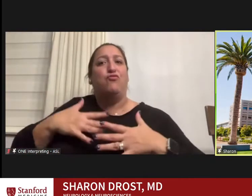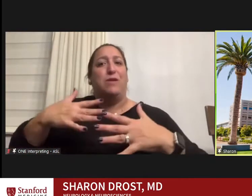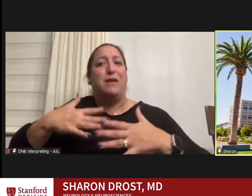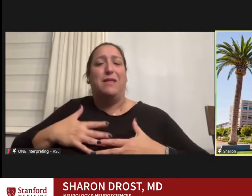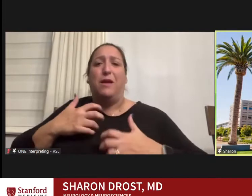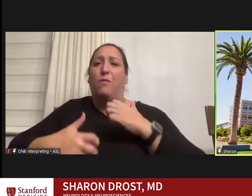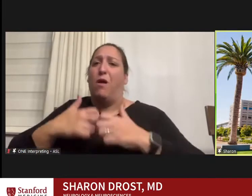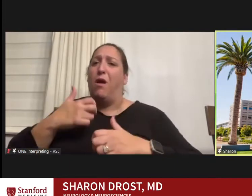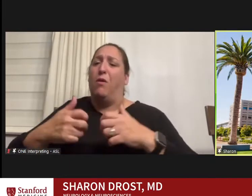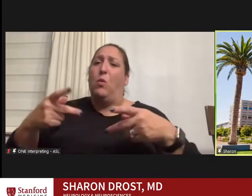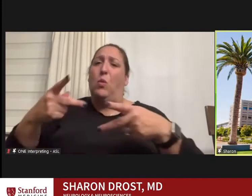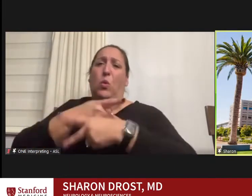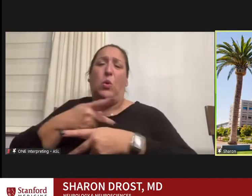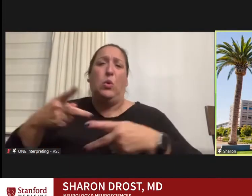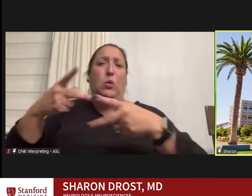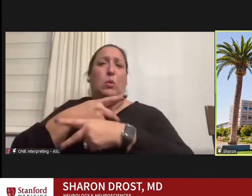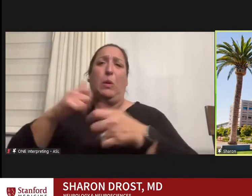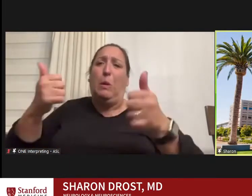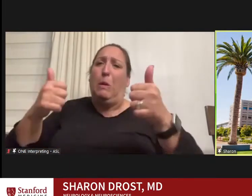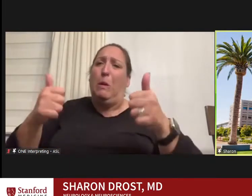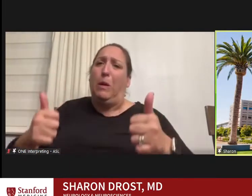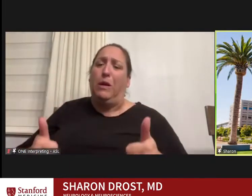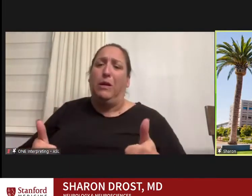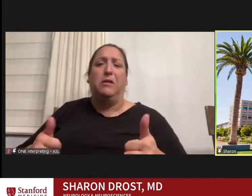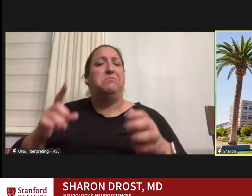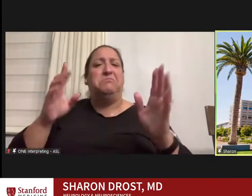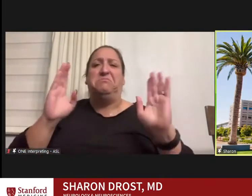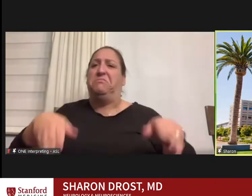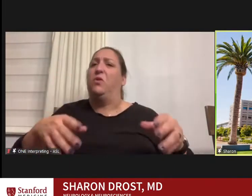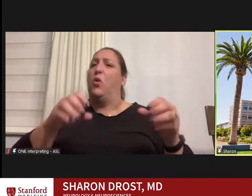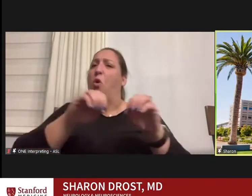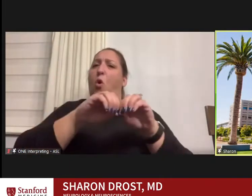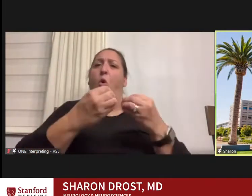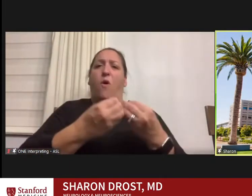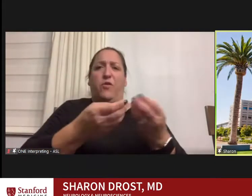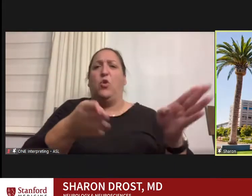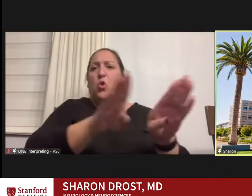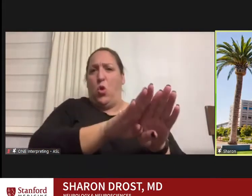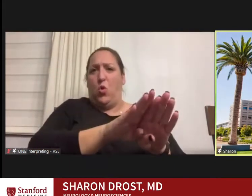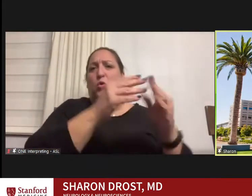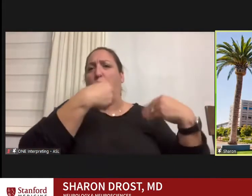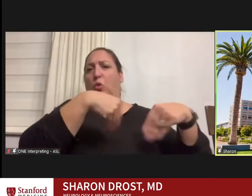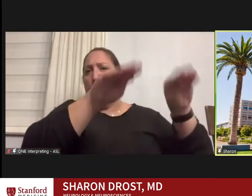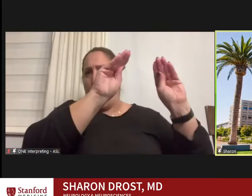and it became clear that I needed to close the practice, so I sold my practice. And over a